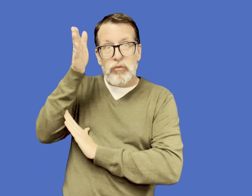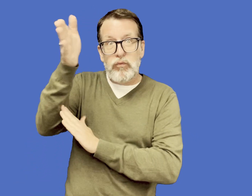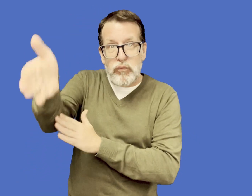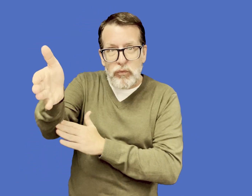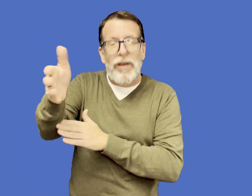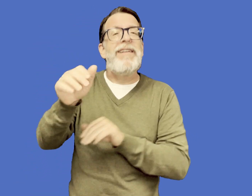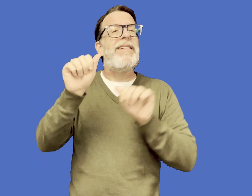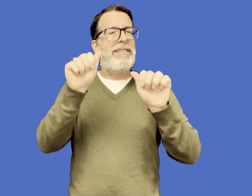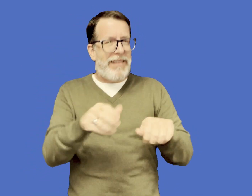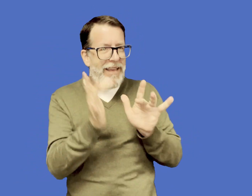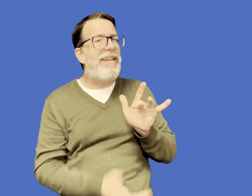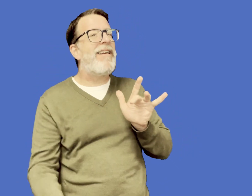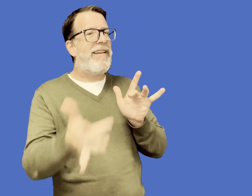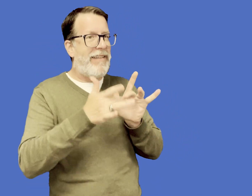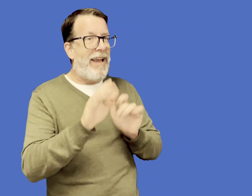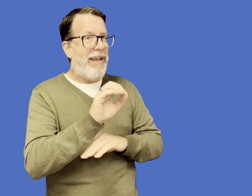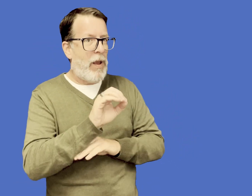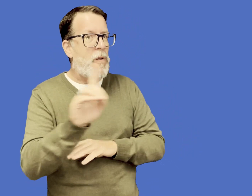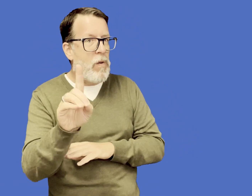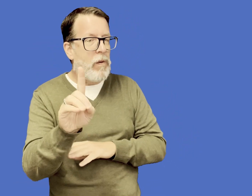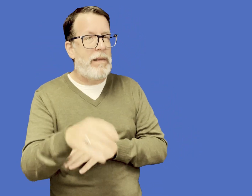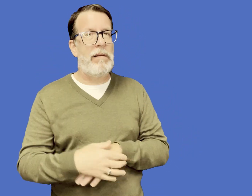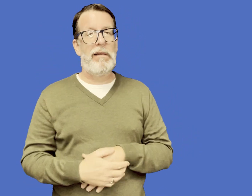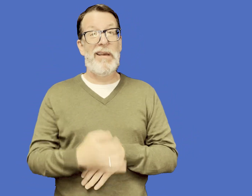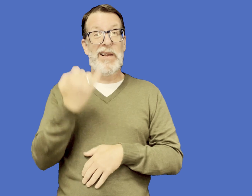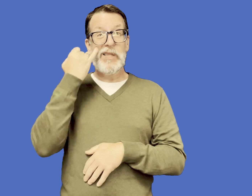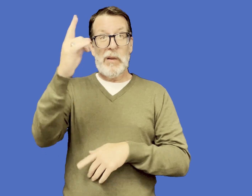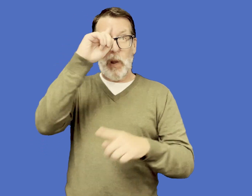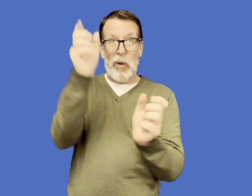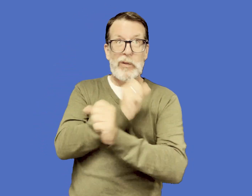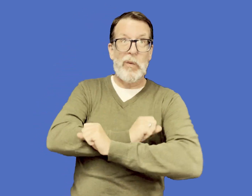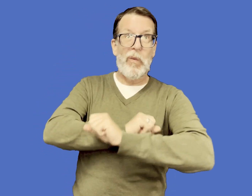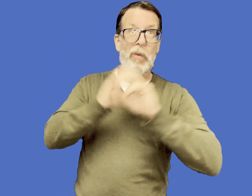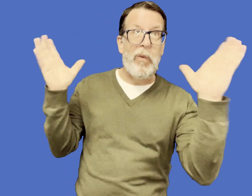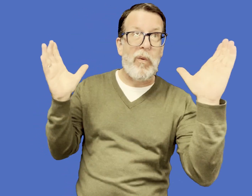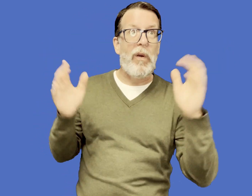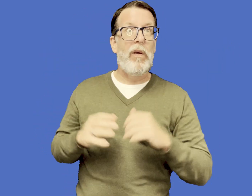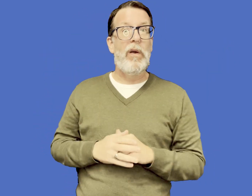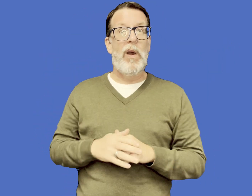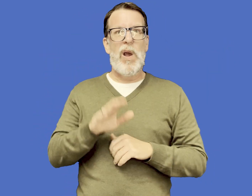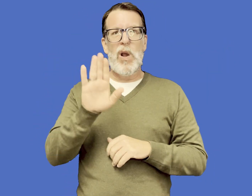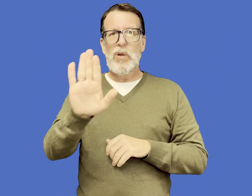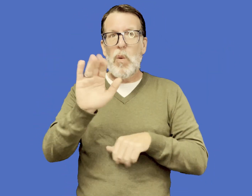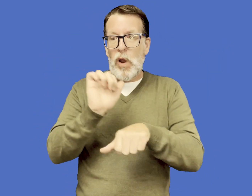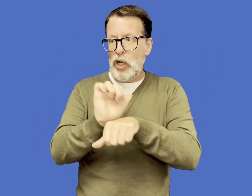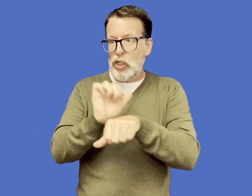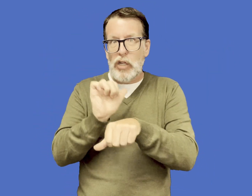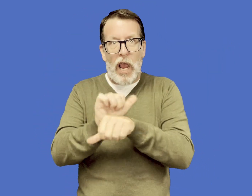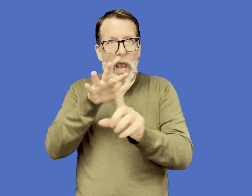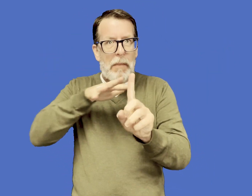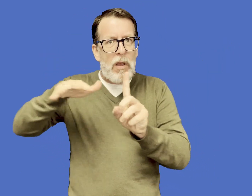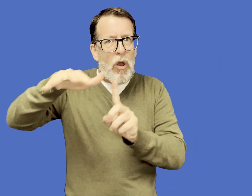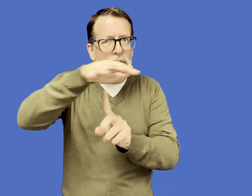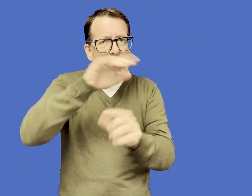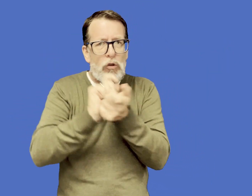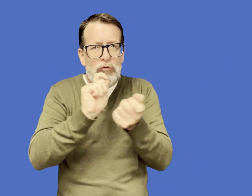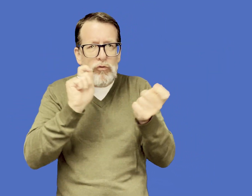Maybe there's been a change to your work environment and you're feeling uncertain; maybe you need a new training to improve your work,